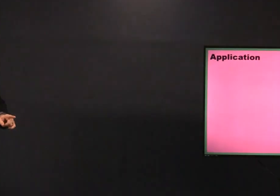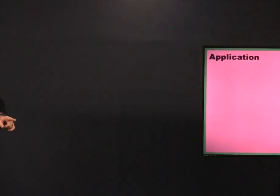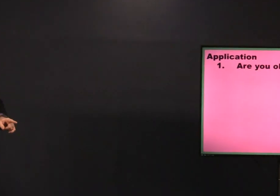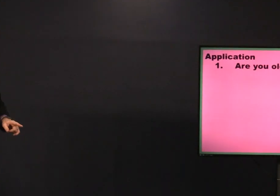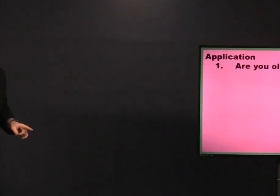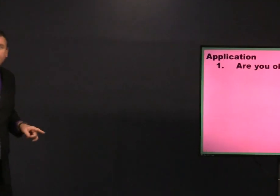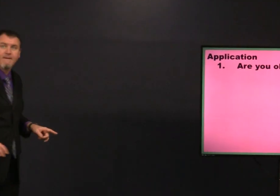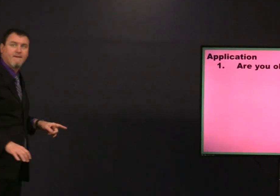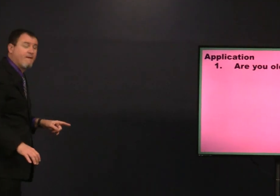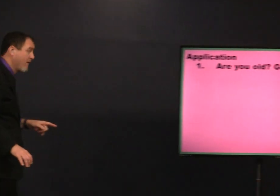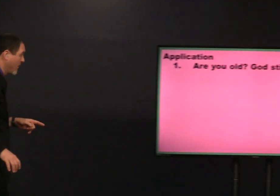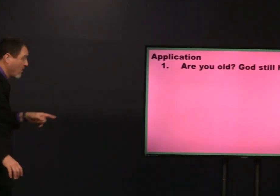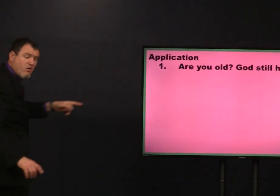so first on application